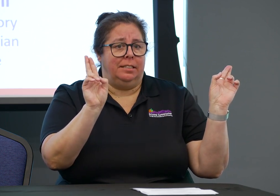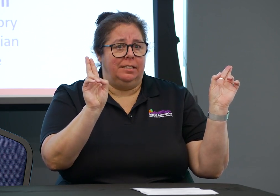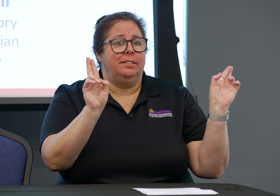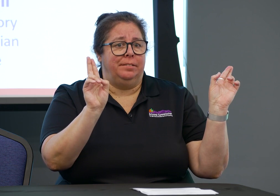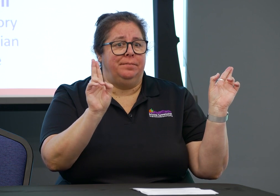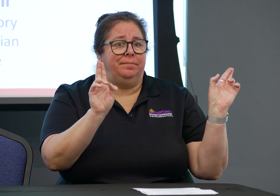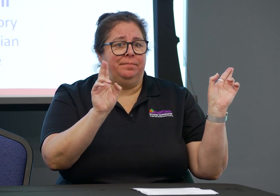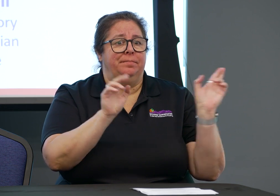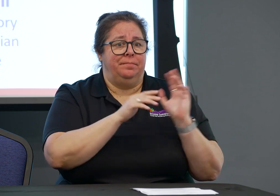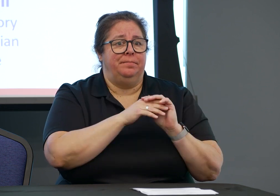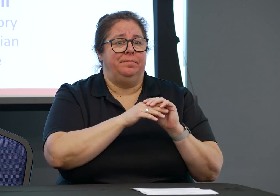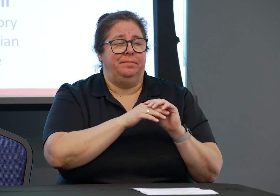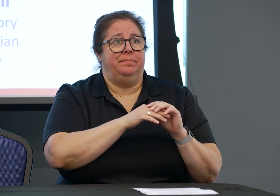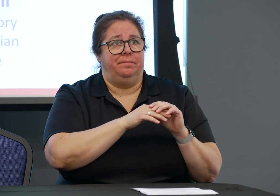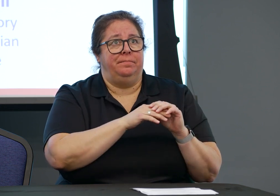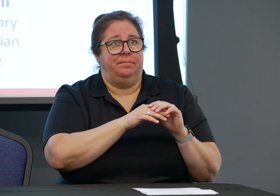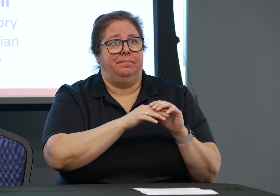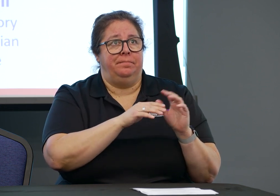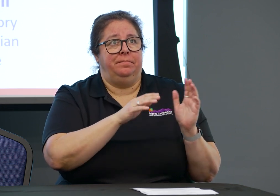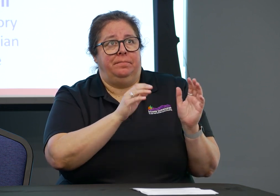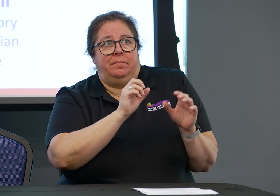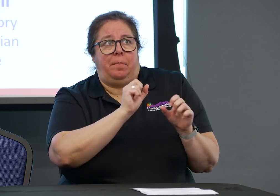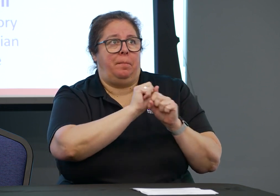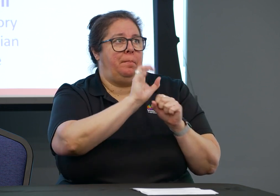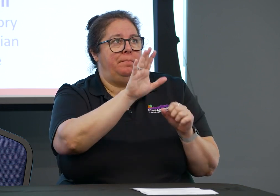And having those contracts in place with various agencies.